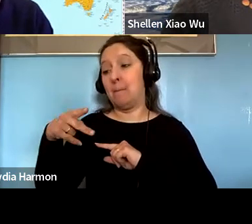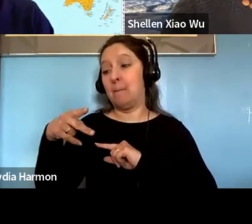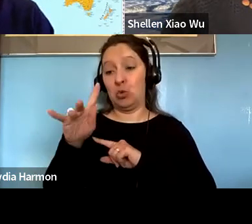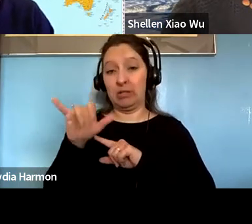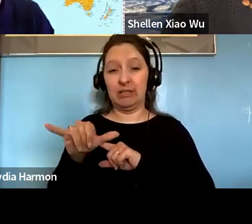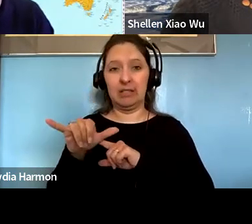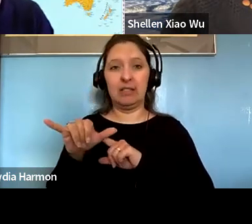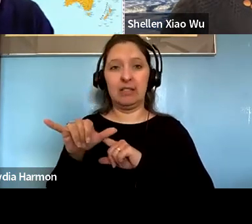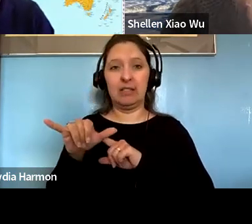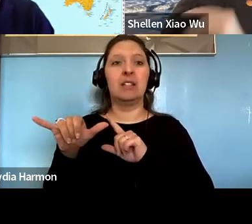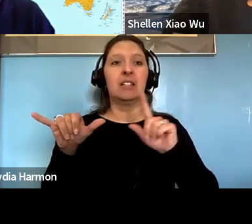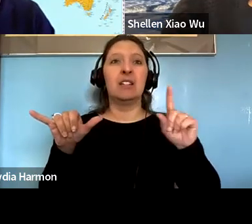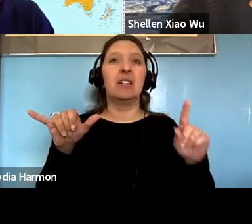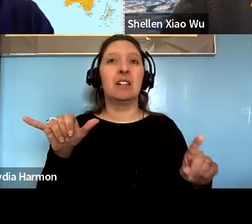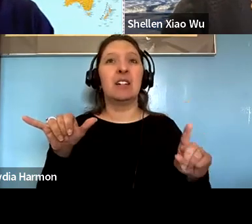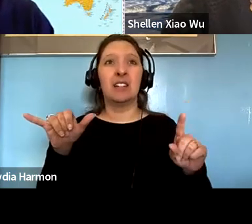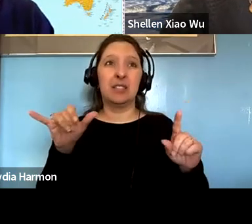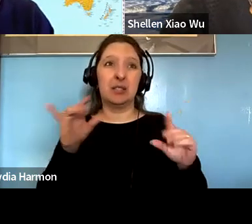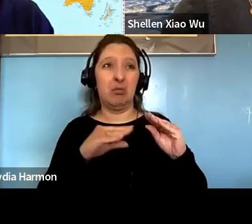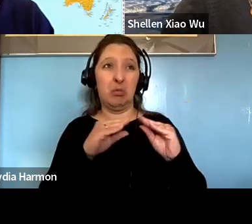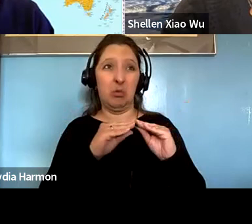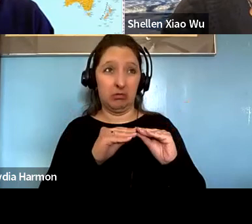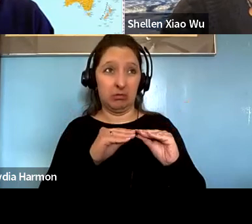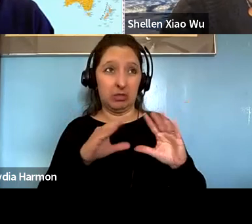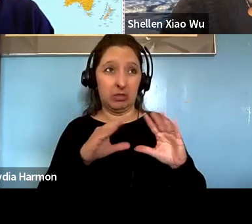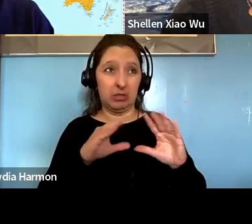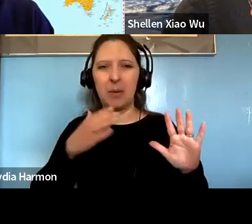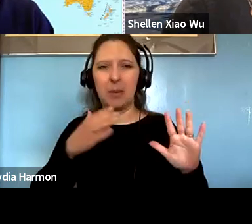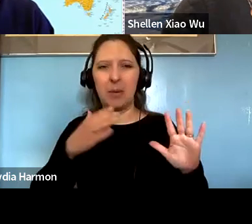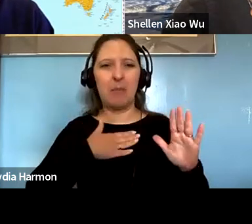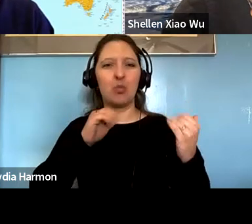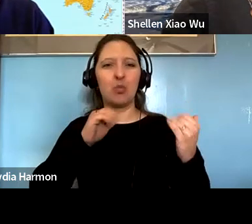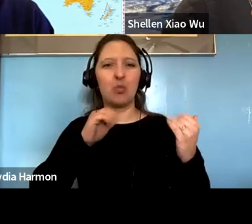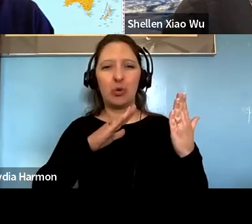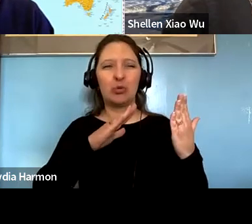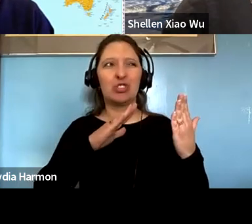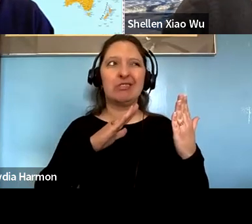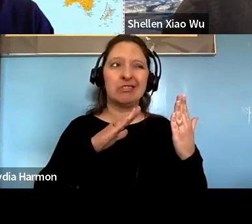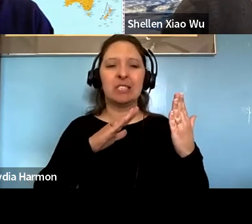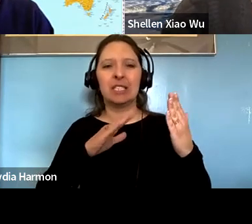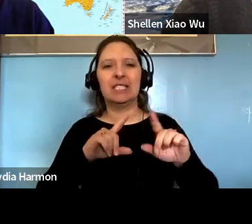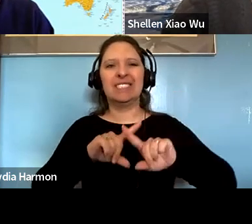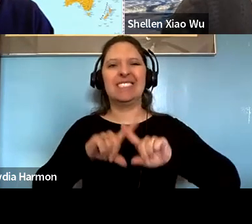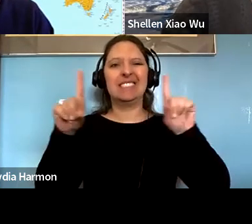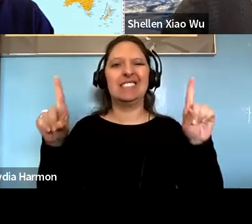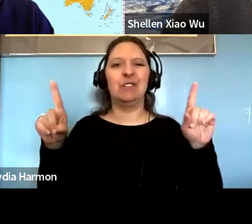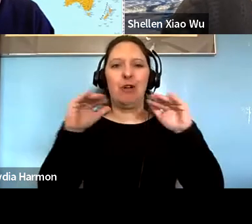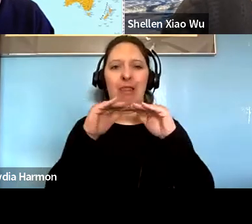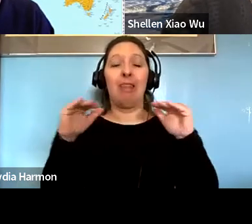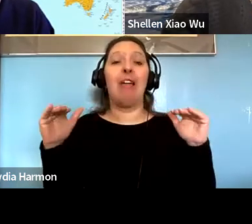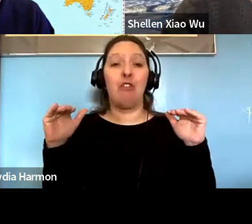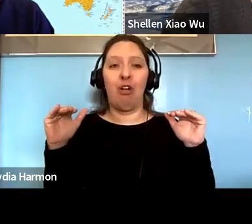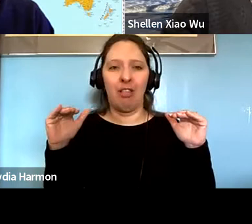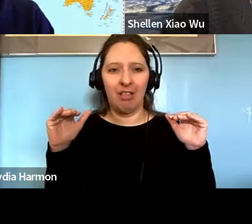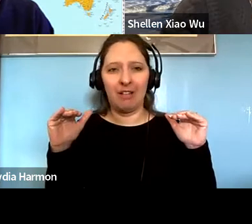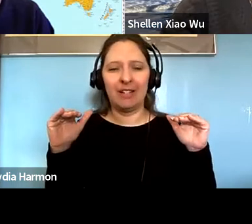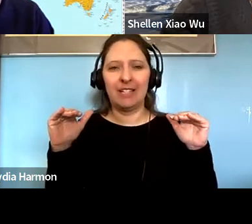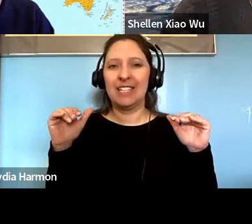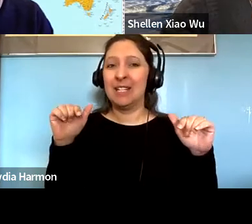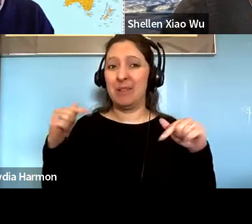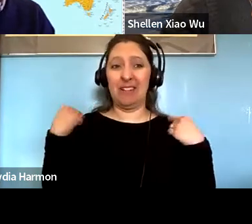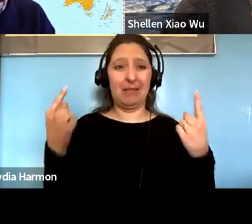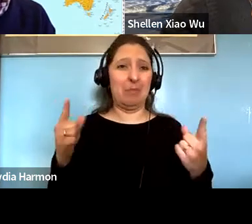Salvador Santino Regilme: But they did not do that, because my approach to this factor is reading a different level of abstraction that look even in the span of these two decades, or three decades.